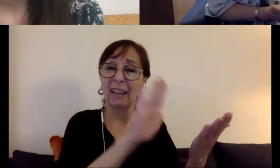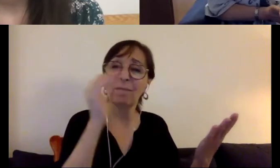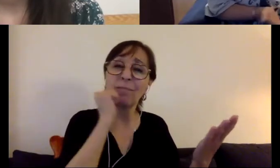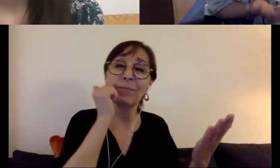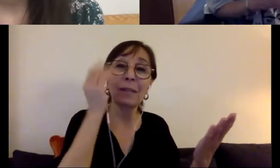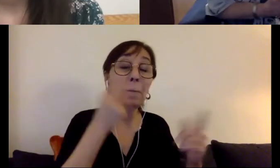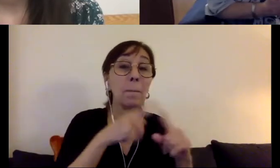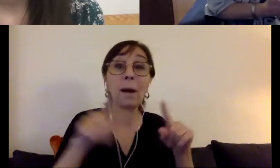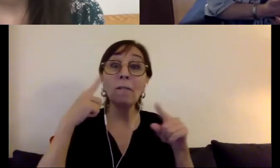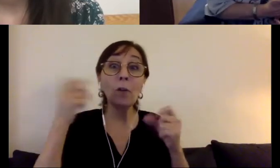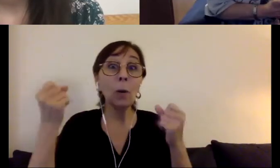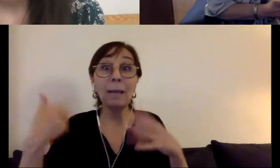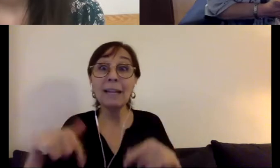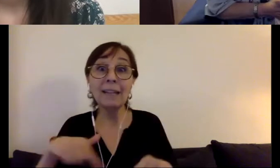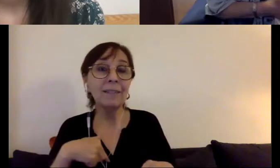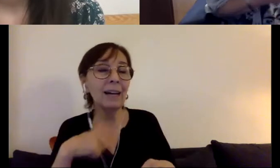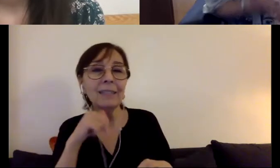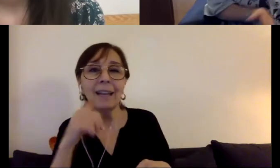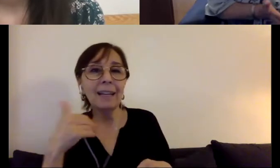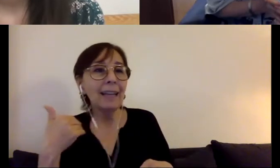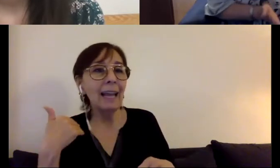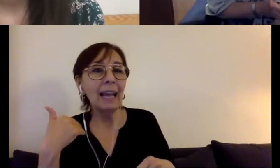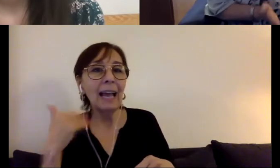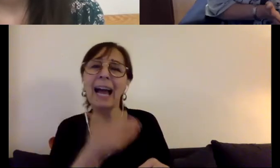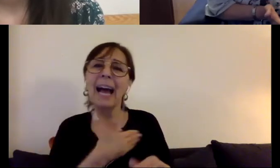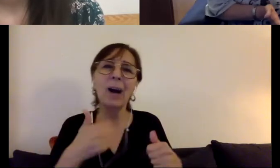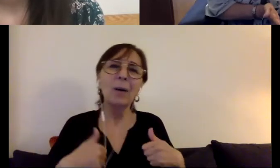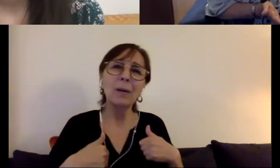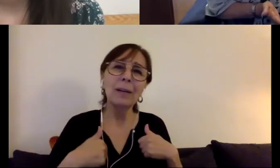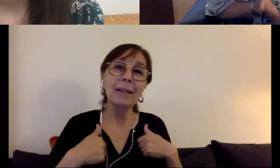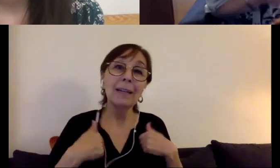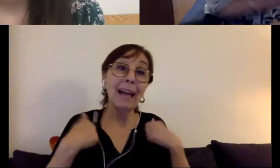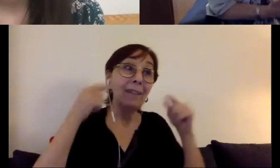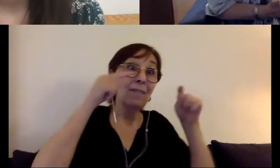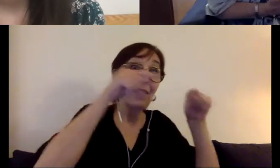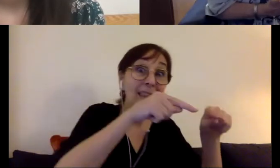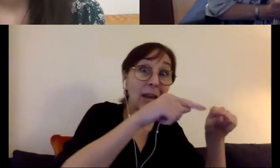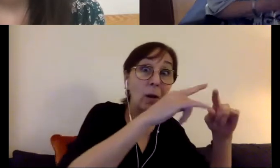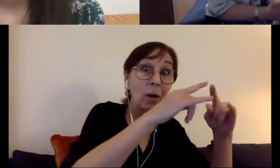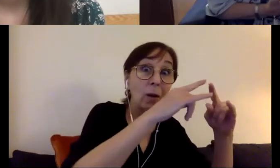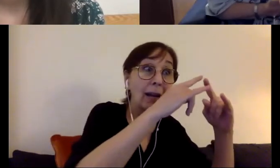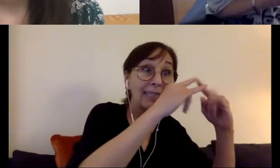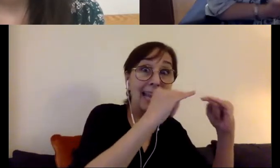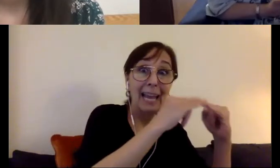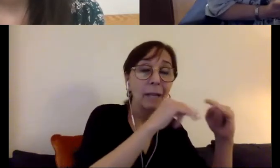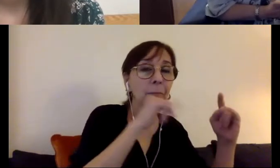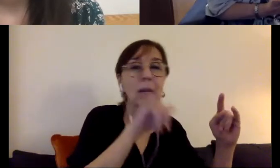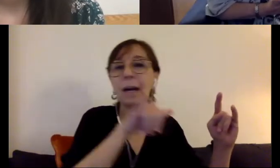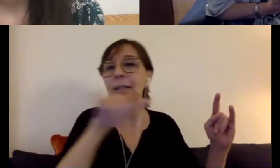camp, our lives was not the same as our life at home.